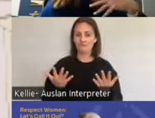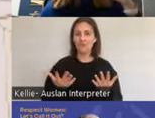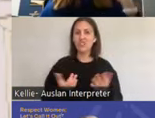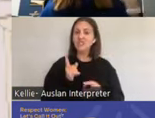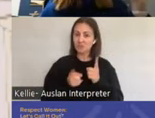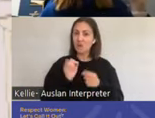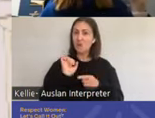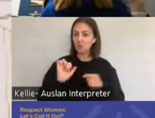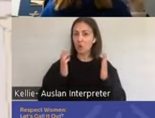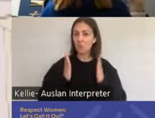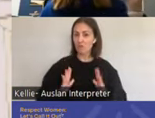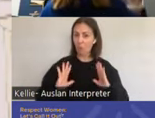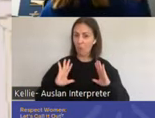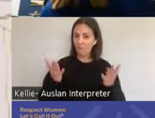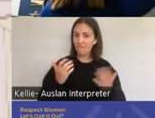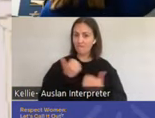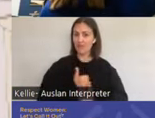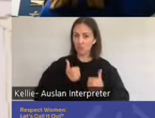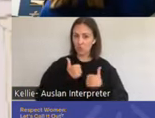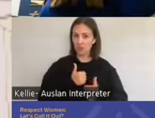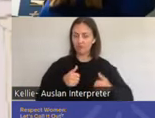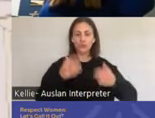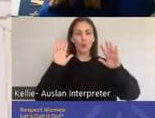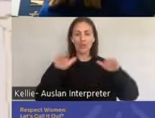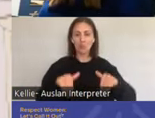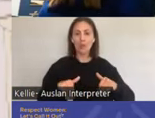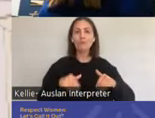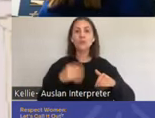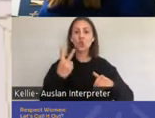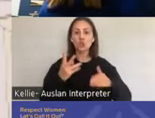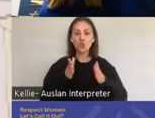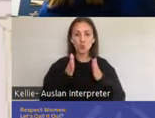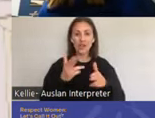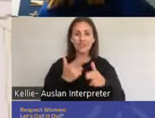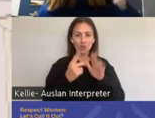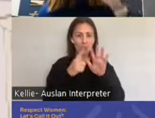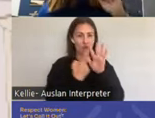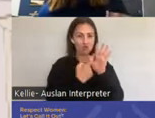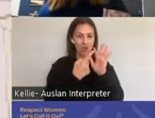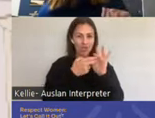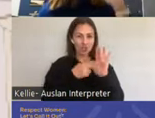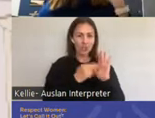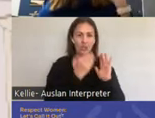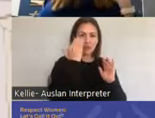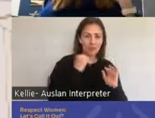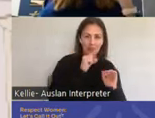So 2 ways to get erections. Thinking about the psychogenic directions and a reflex erections,